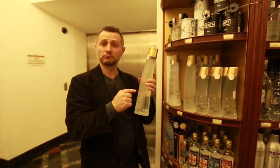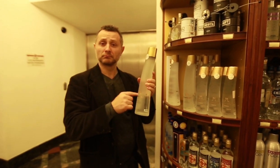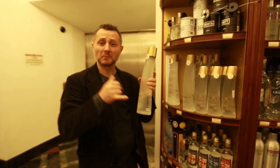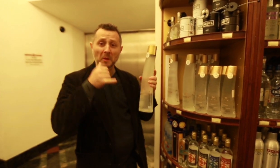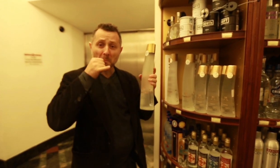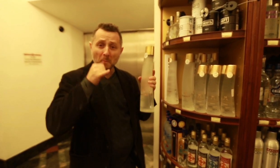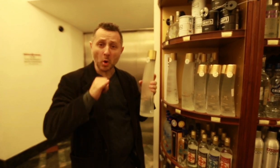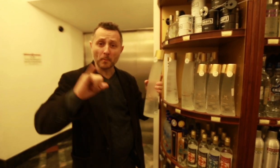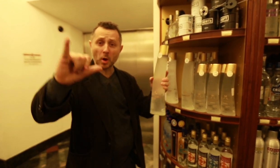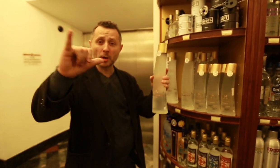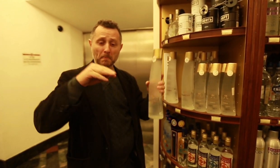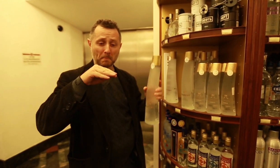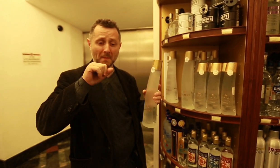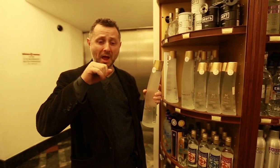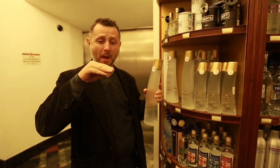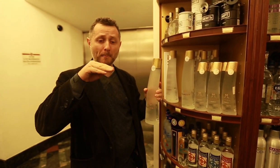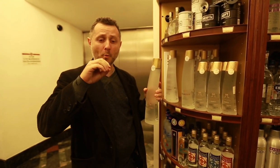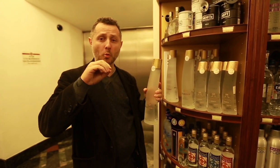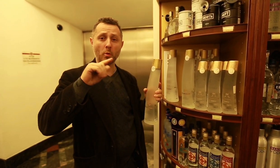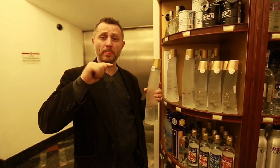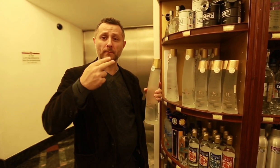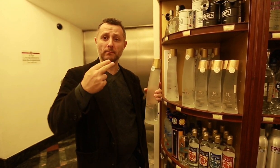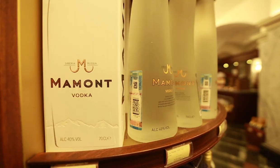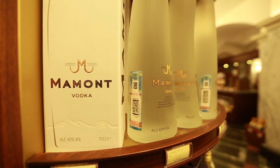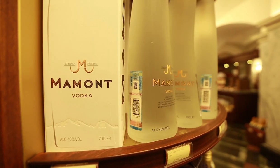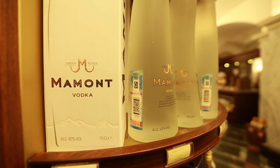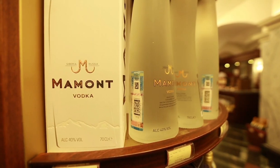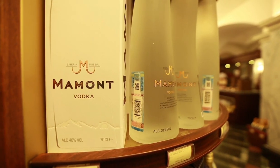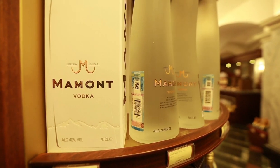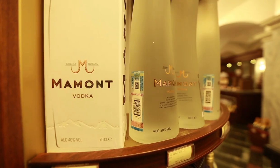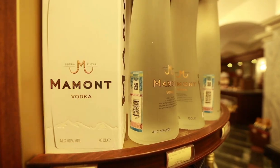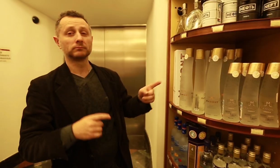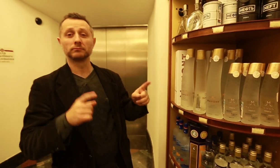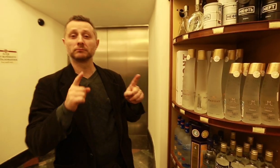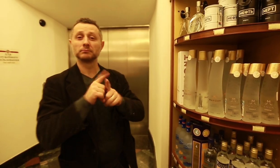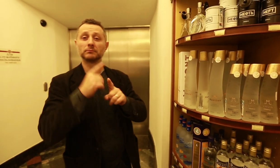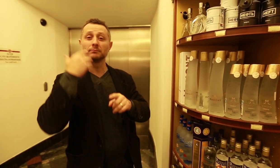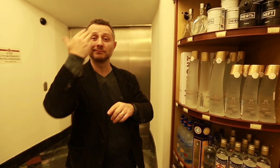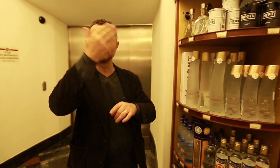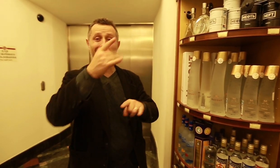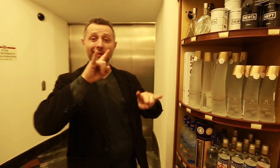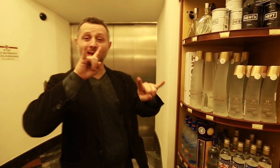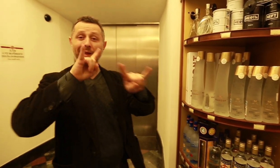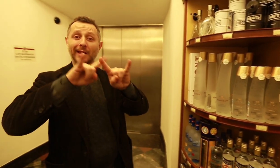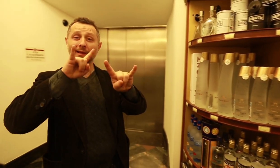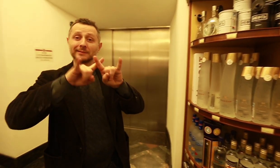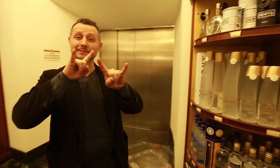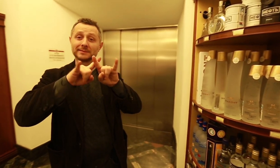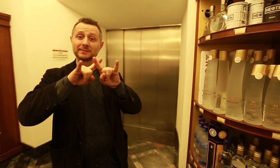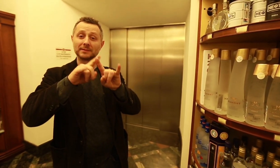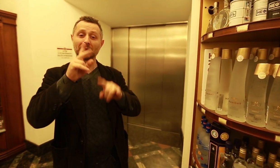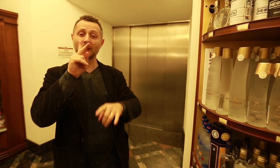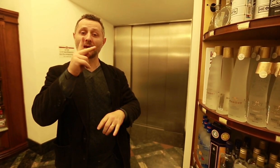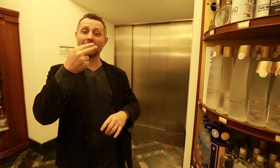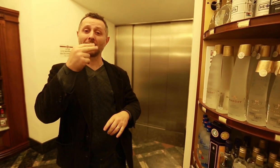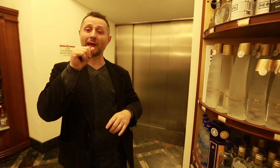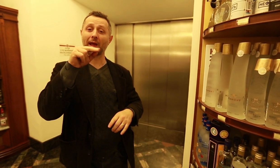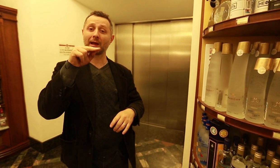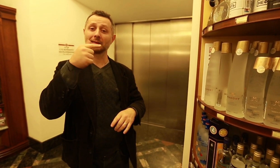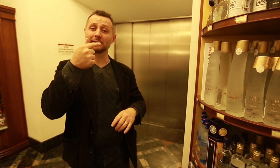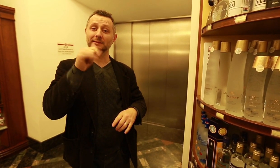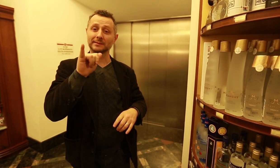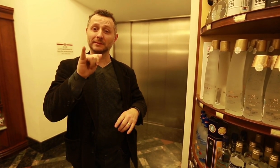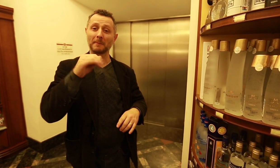This is Mammoth Vodka, which makes me think